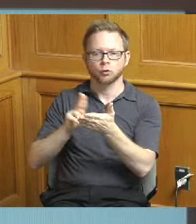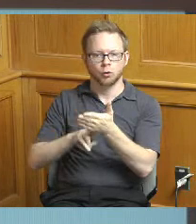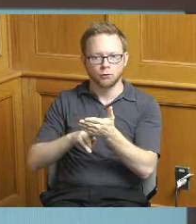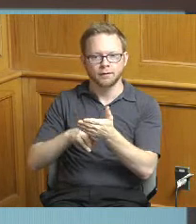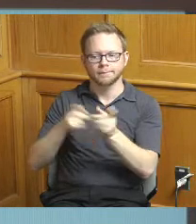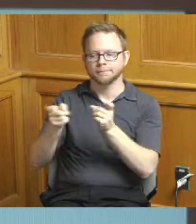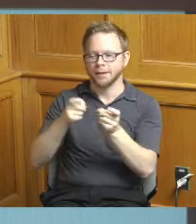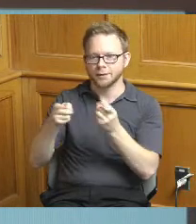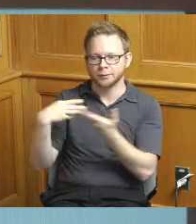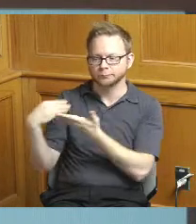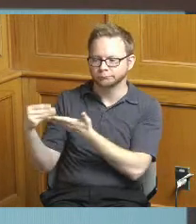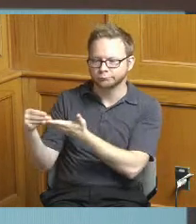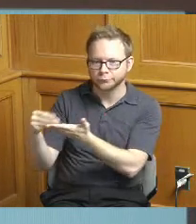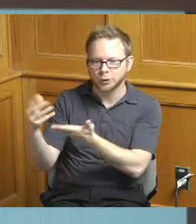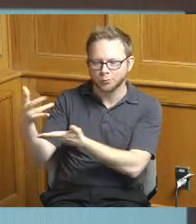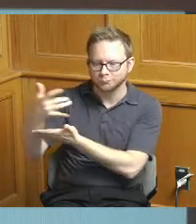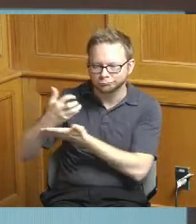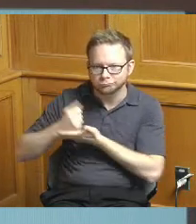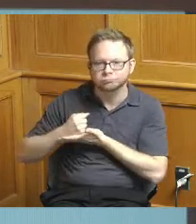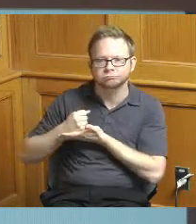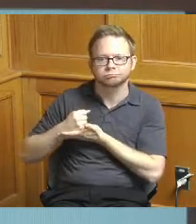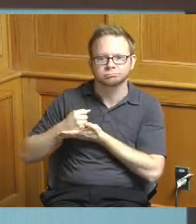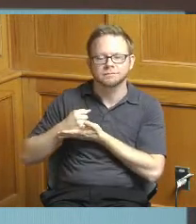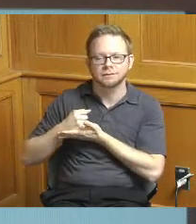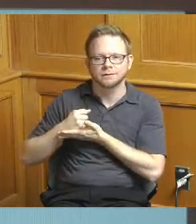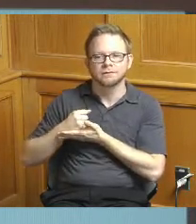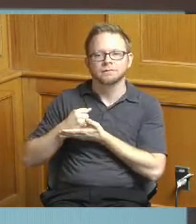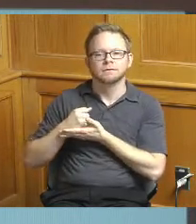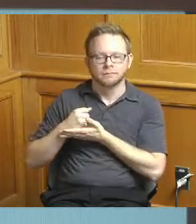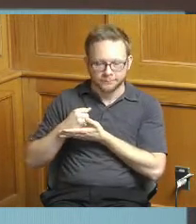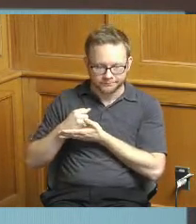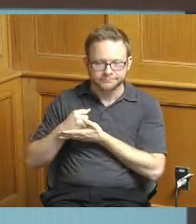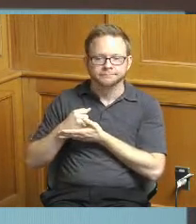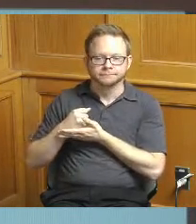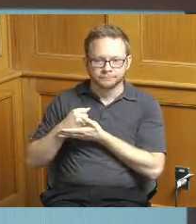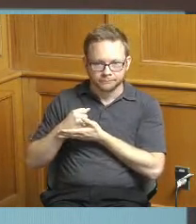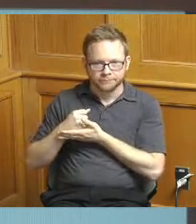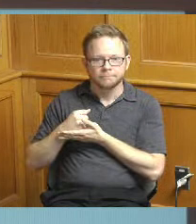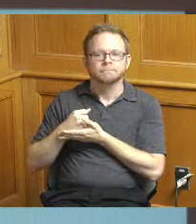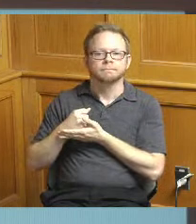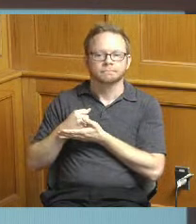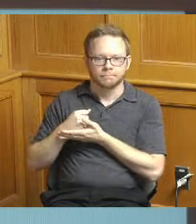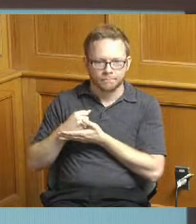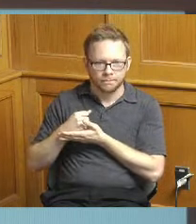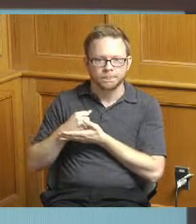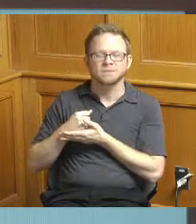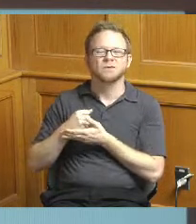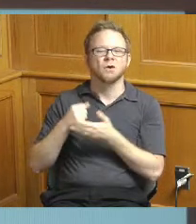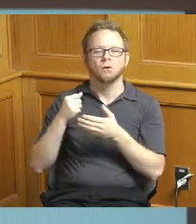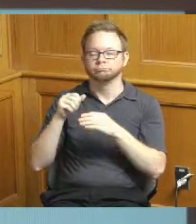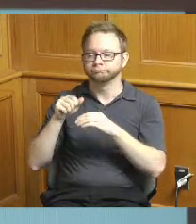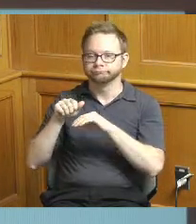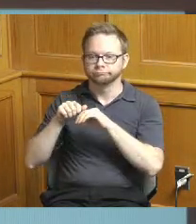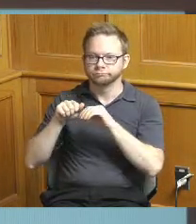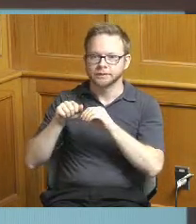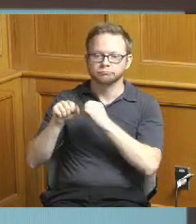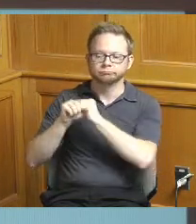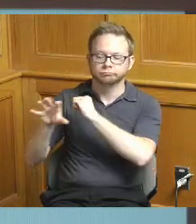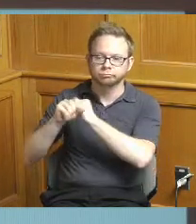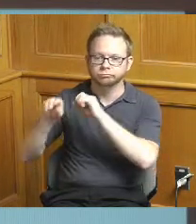really just getting things getting things out to notices and out to bid you know really just relies